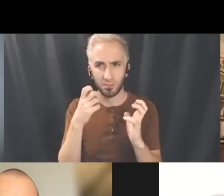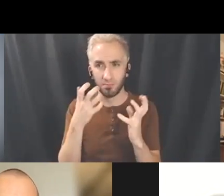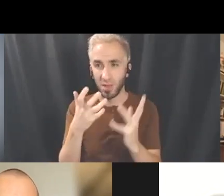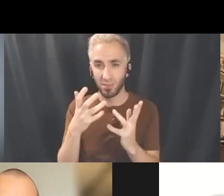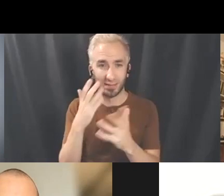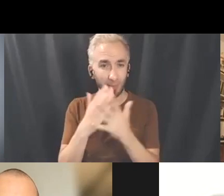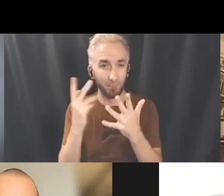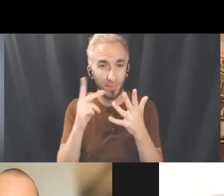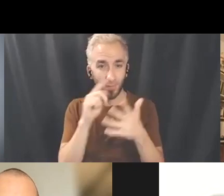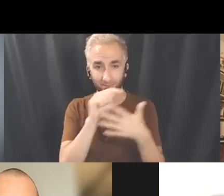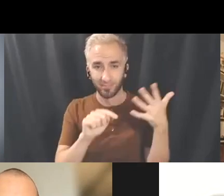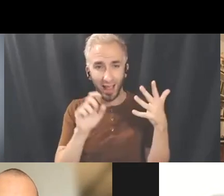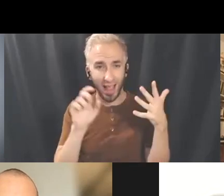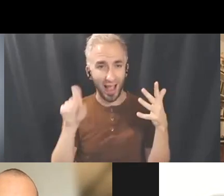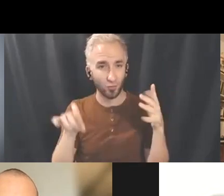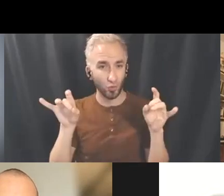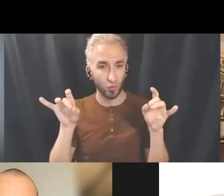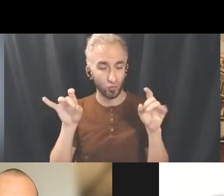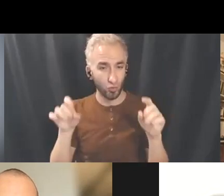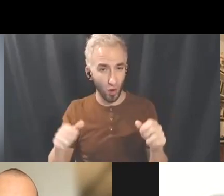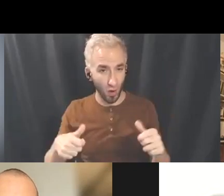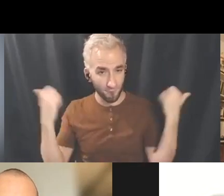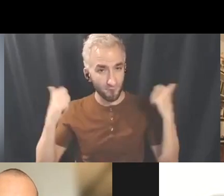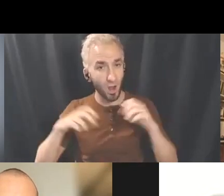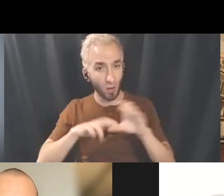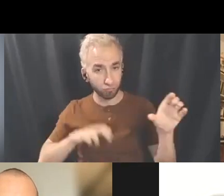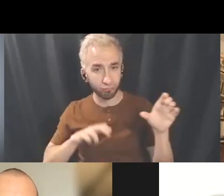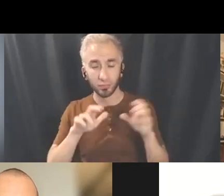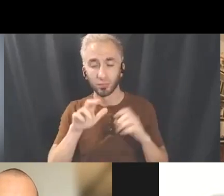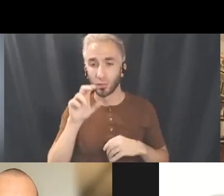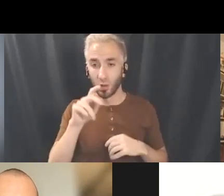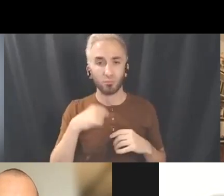So happy to put me as a co-host. Great thank you. So I'll stay on for a little bit.